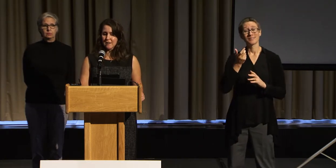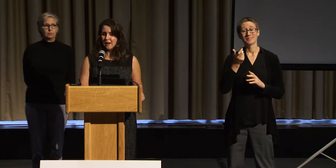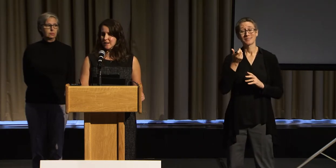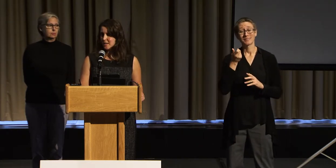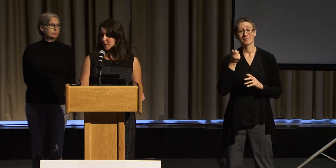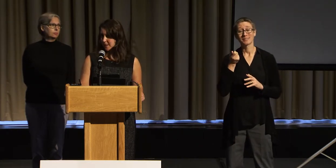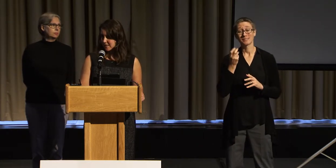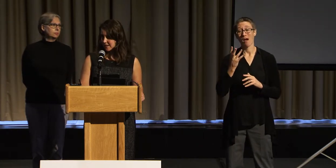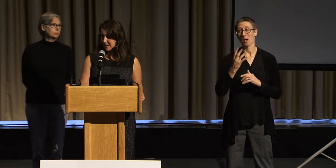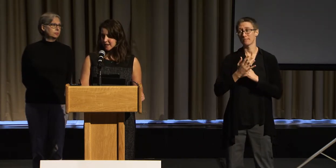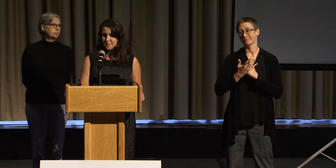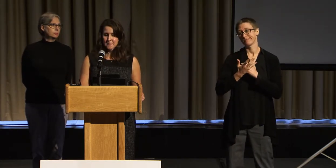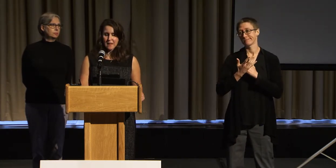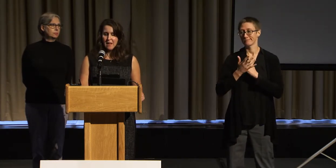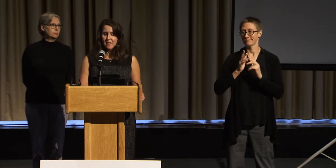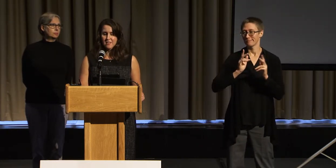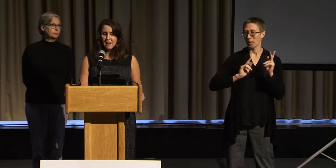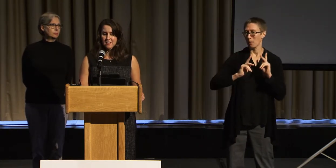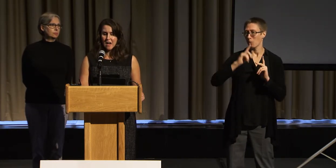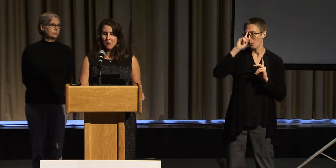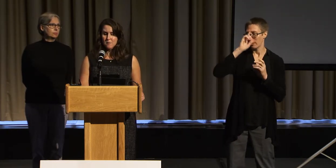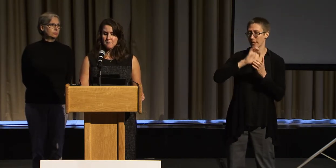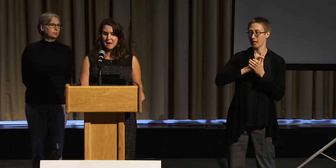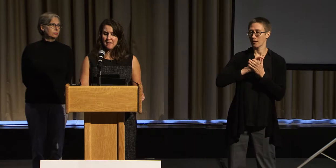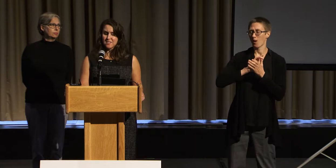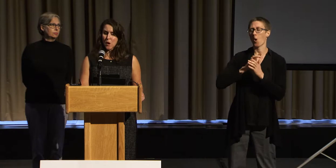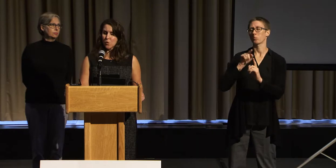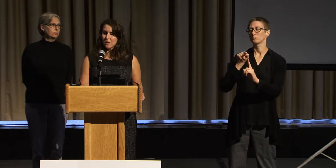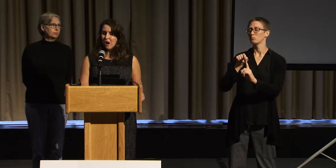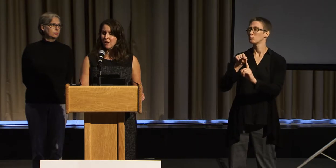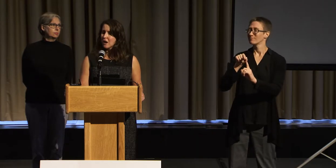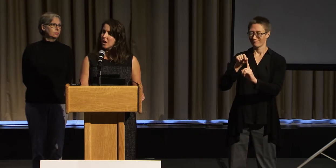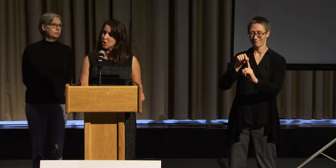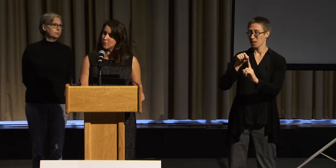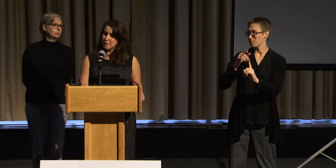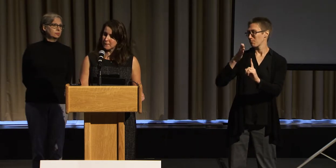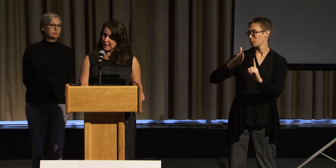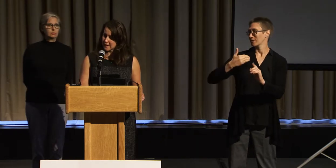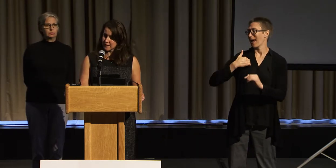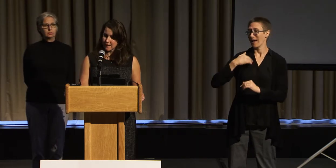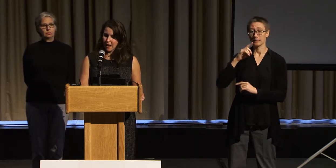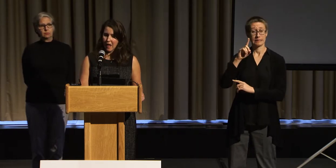has a disability that that meant they were not a human being